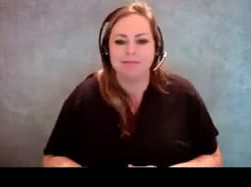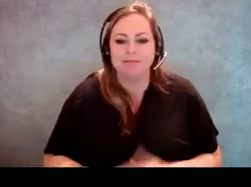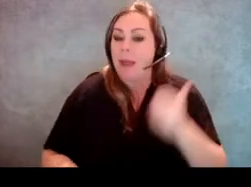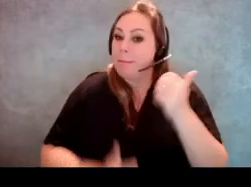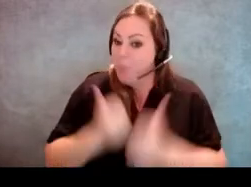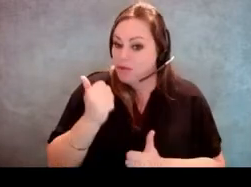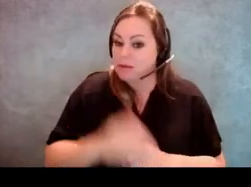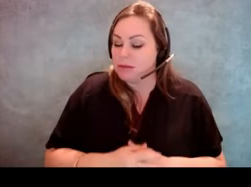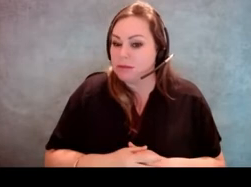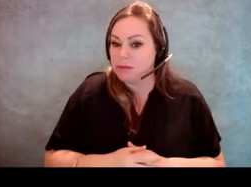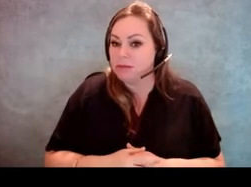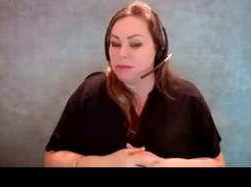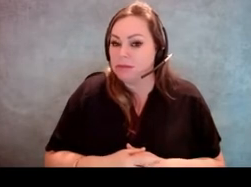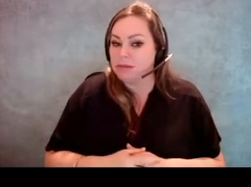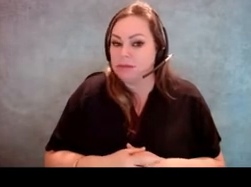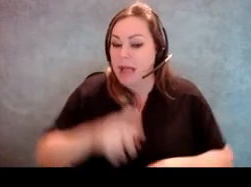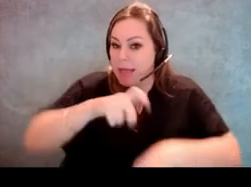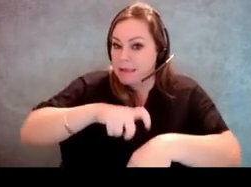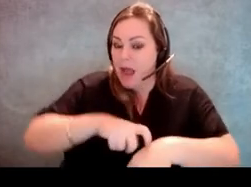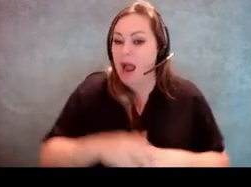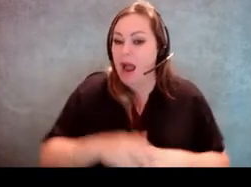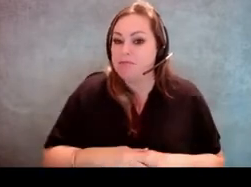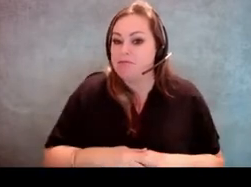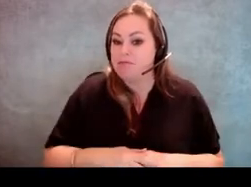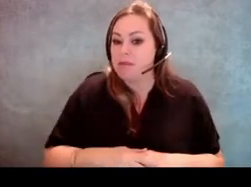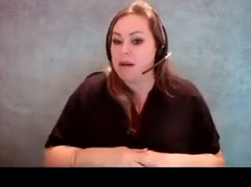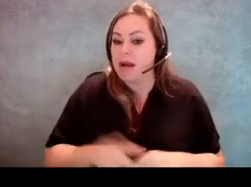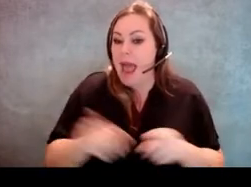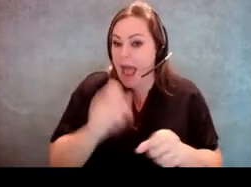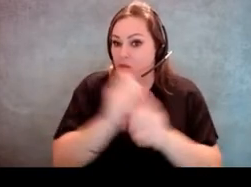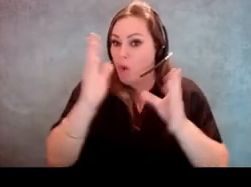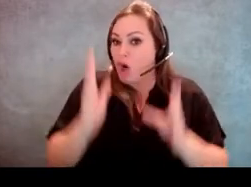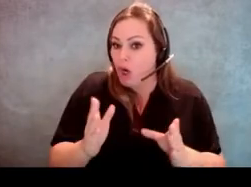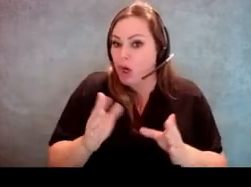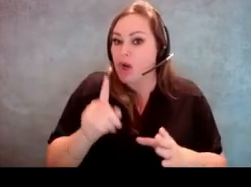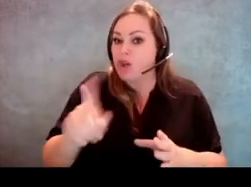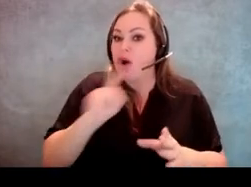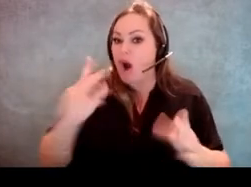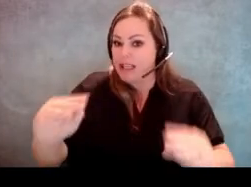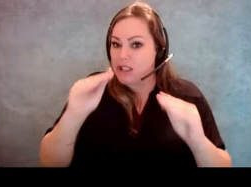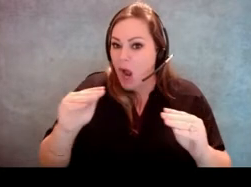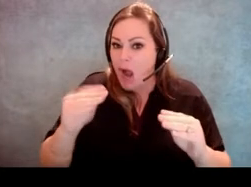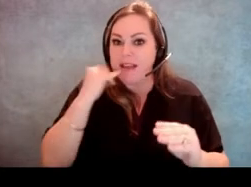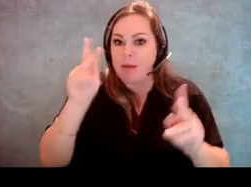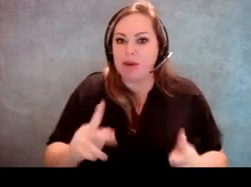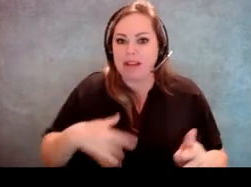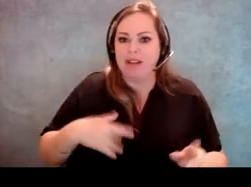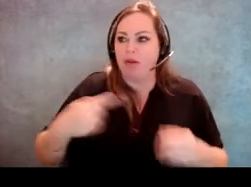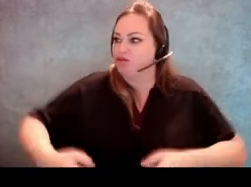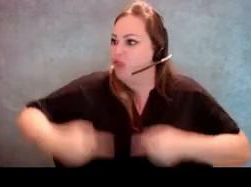and if you find that somebody's, you know, I think as an election worker, you're probably taught if someone's floundering around and they kind of are having trouble,